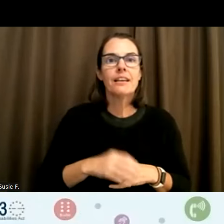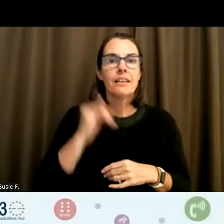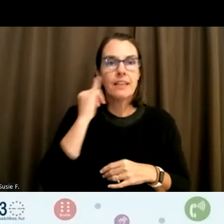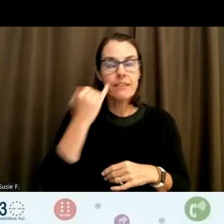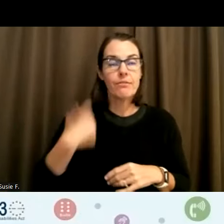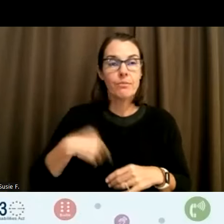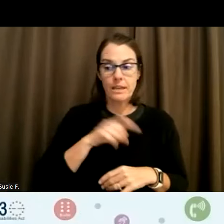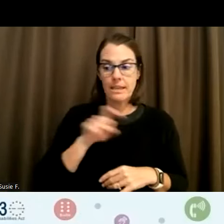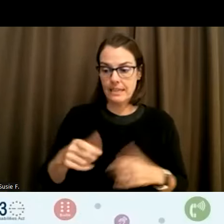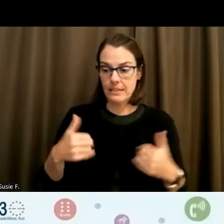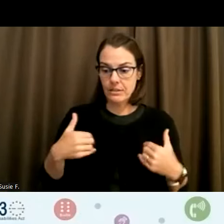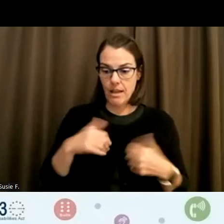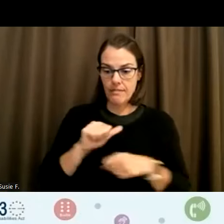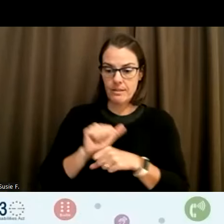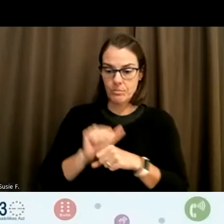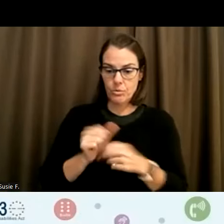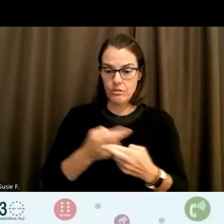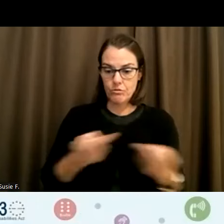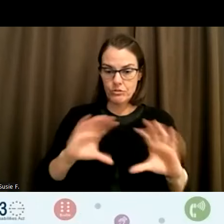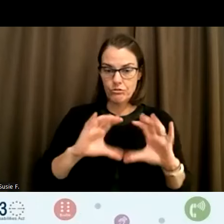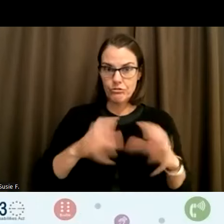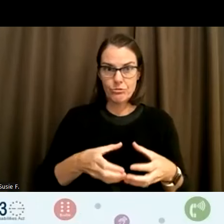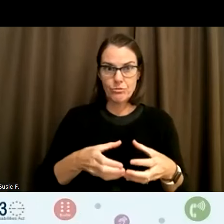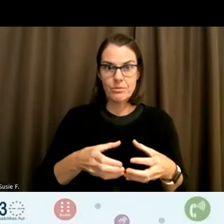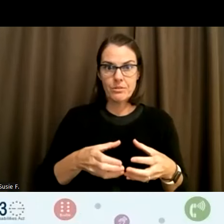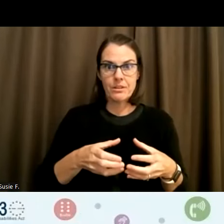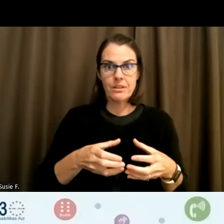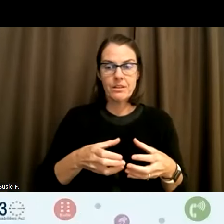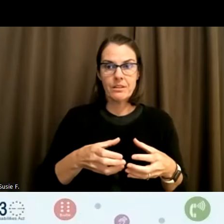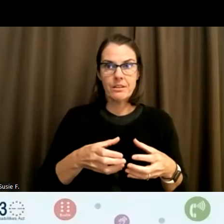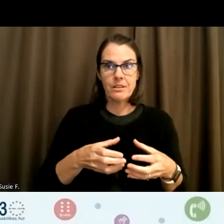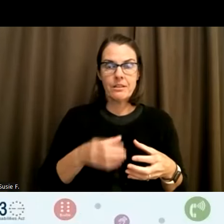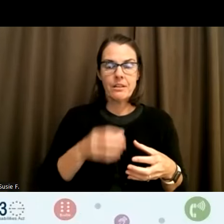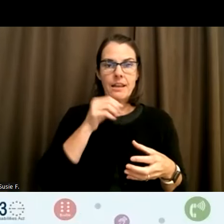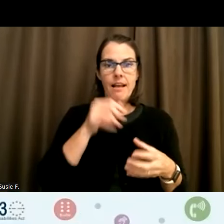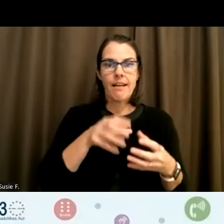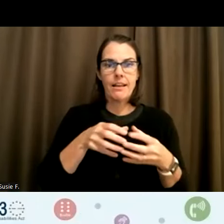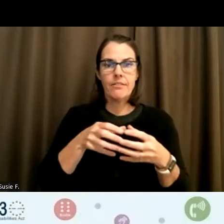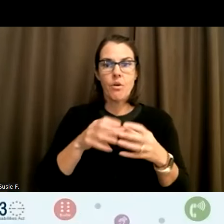need an employee resource group. That's once again not sort of siloed